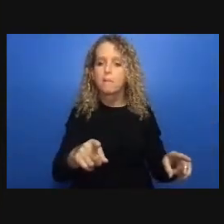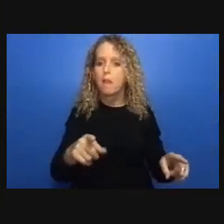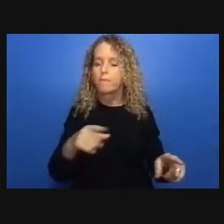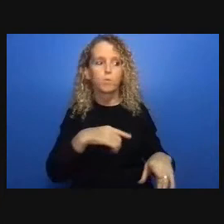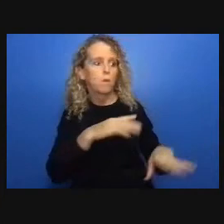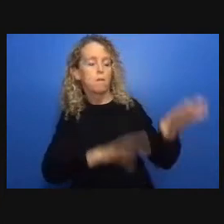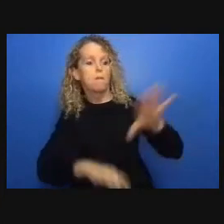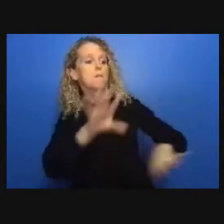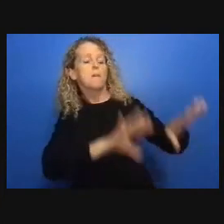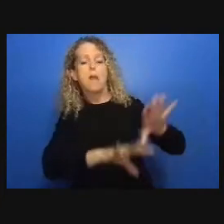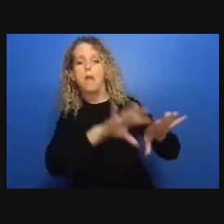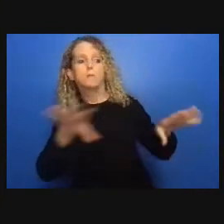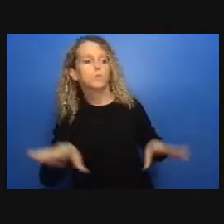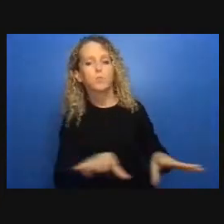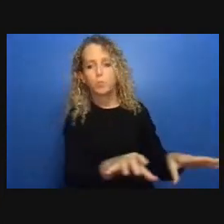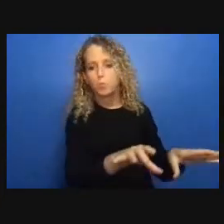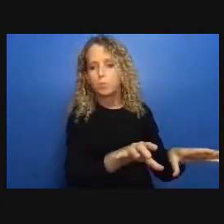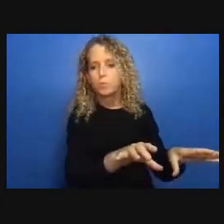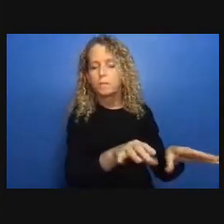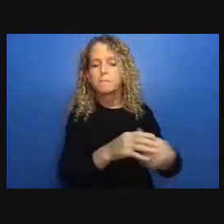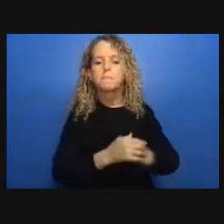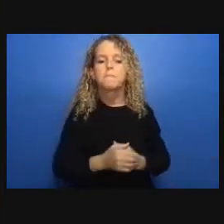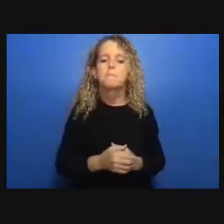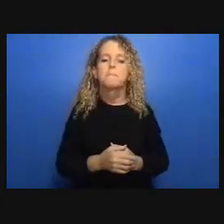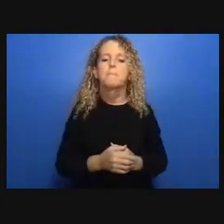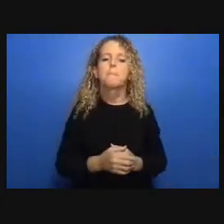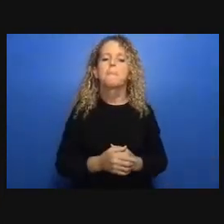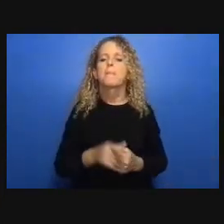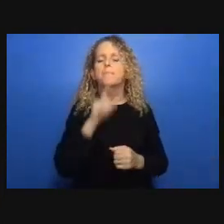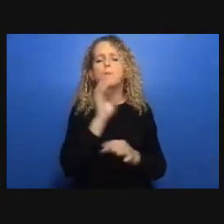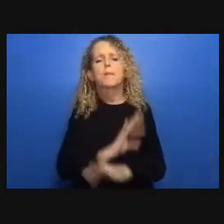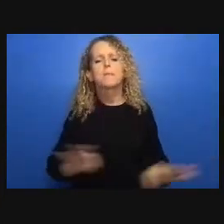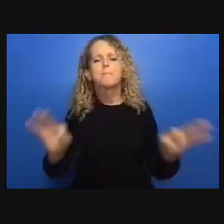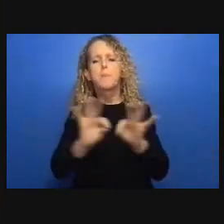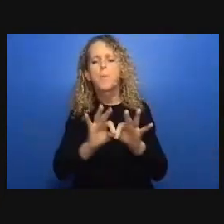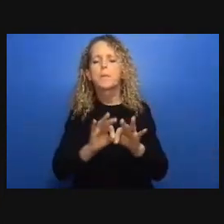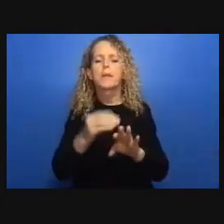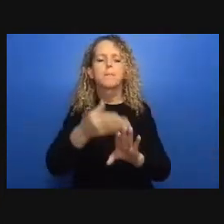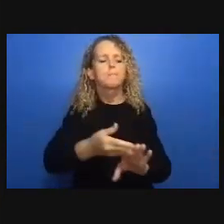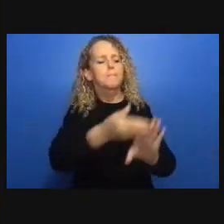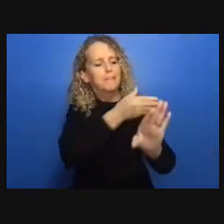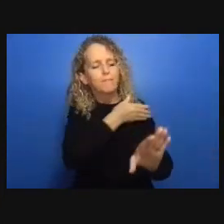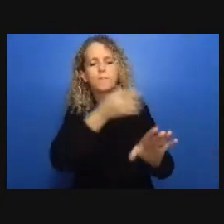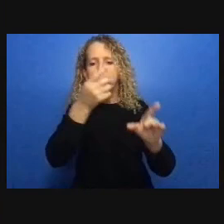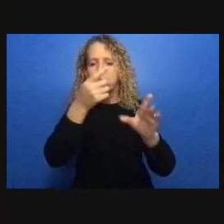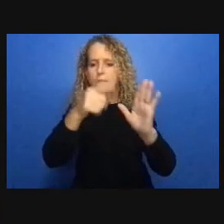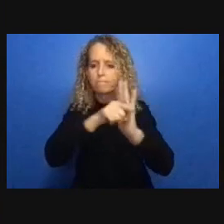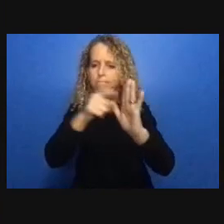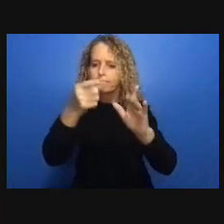our other resources that are out there including supports for employment of individuals supports